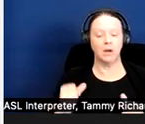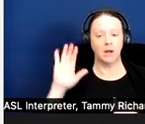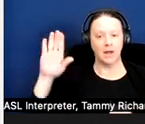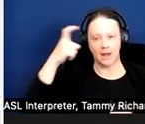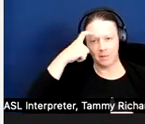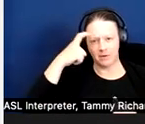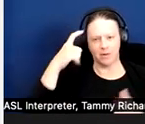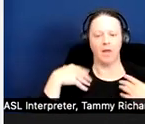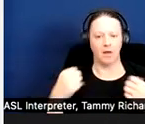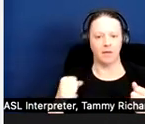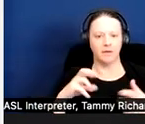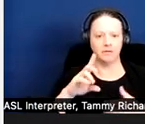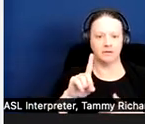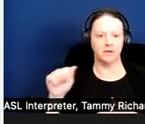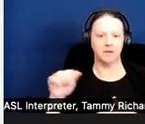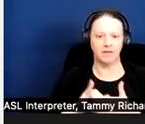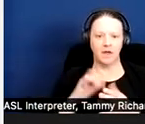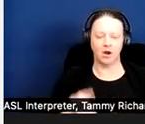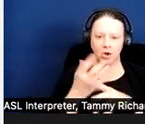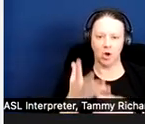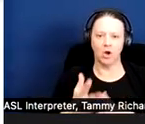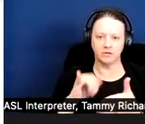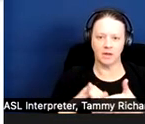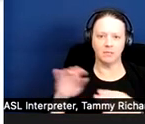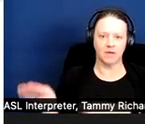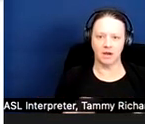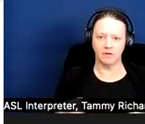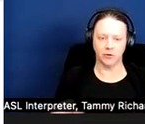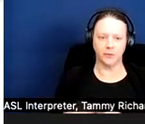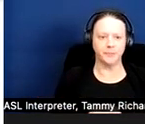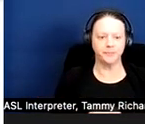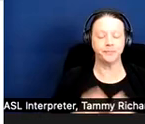that behavior. Next slide.